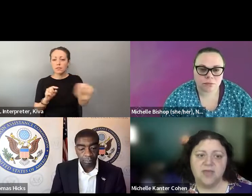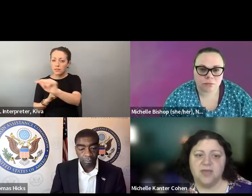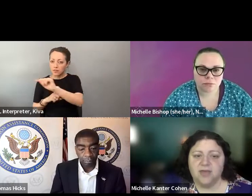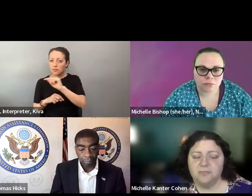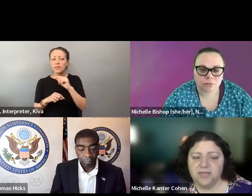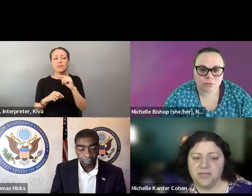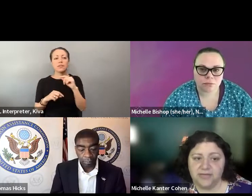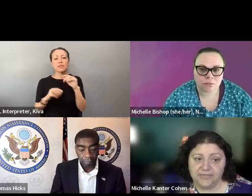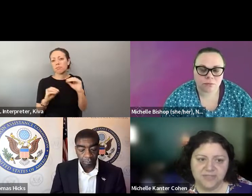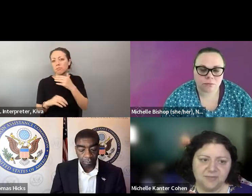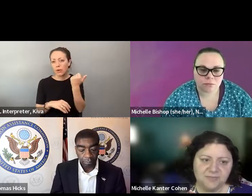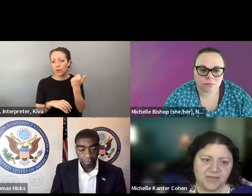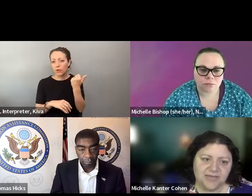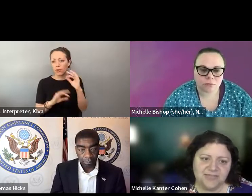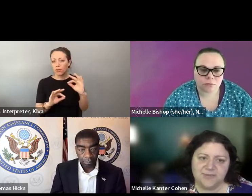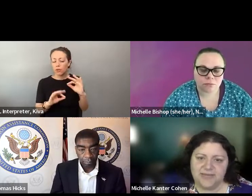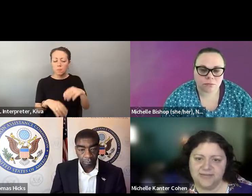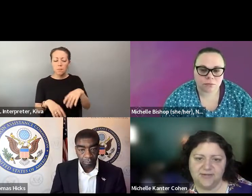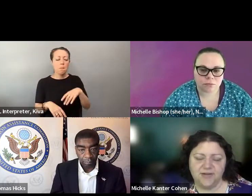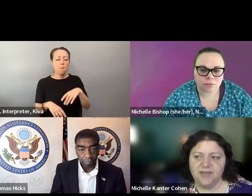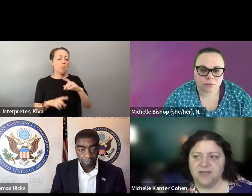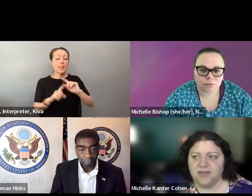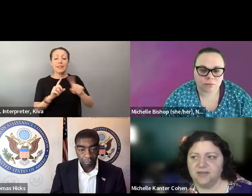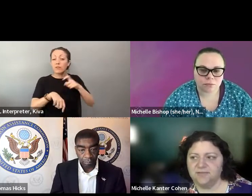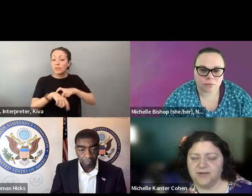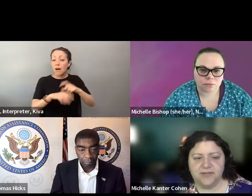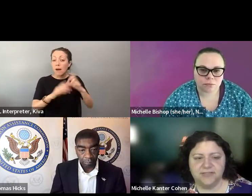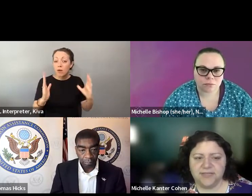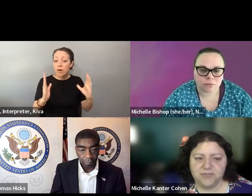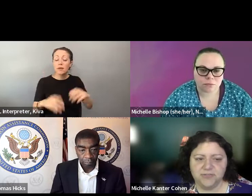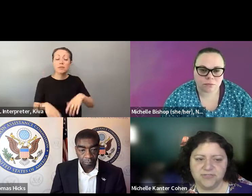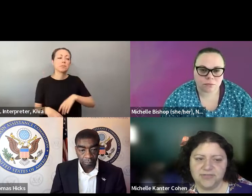can help their voters. The supervisors generally were opposed to these changes, because the supervisors, I think, really watch to serve their voters, make it you know, make it easier to vote and having having dropboxes in numerous locations and numerous